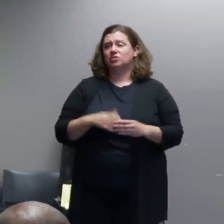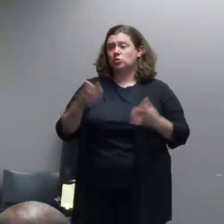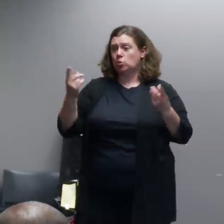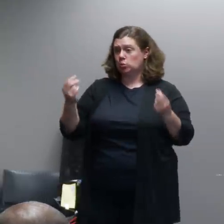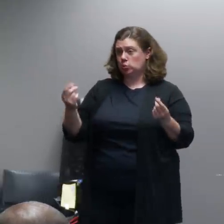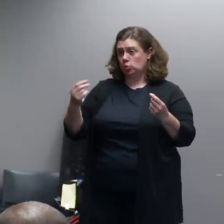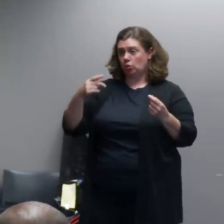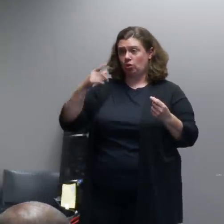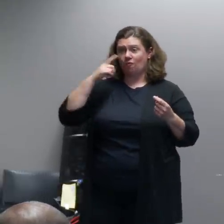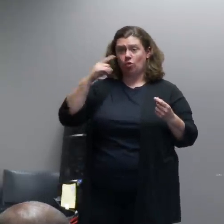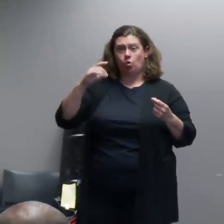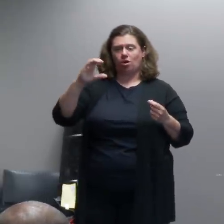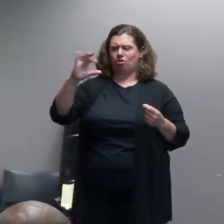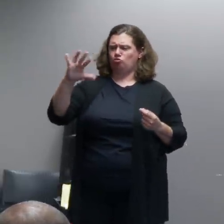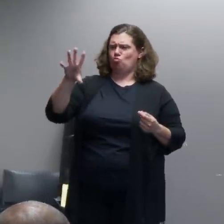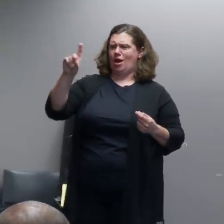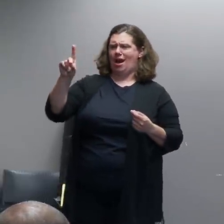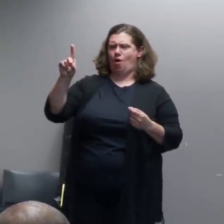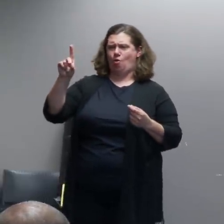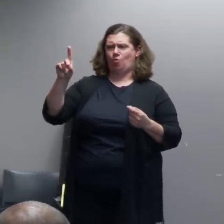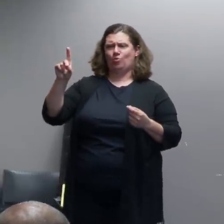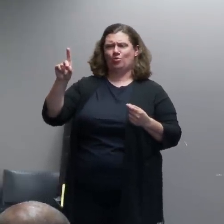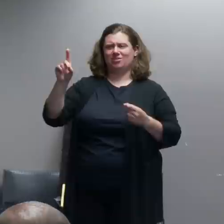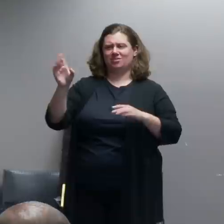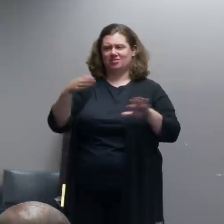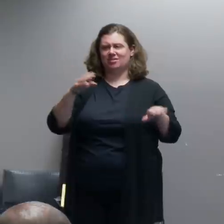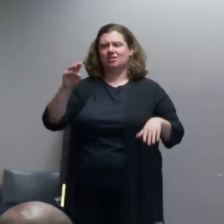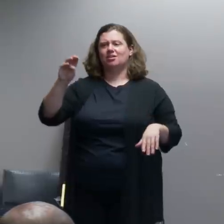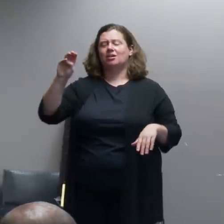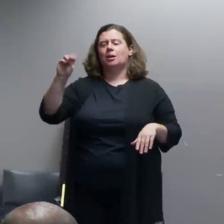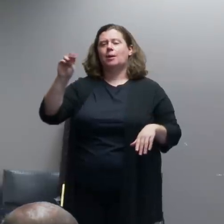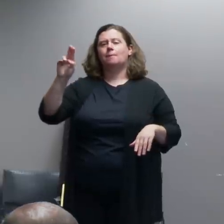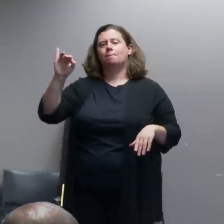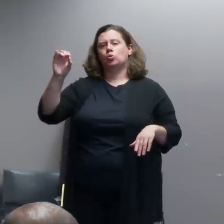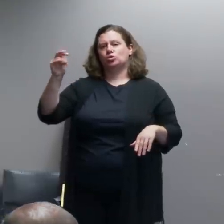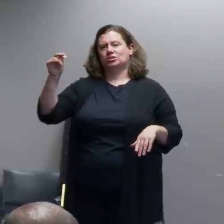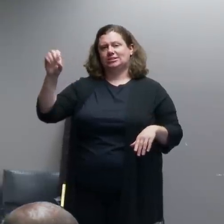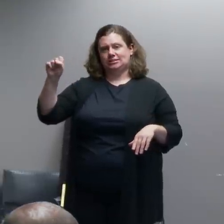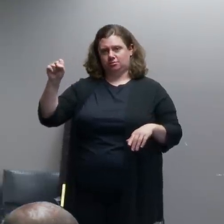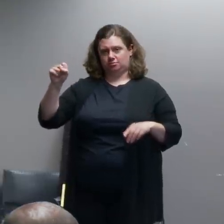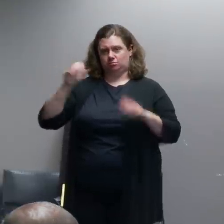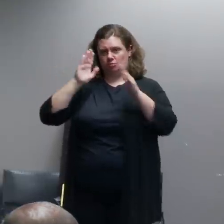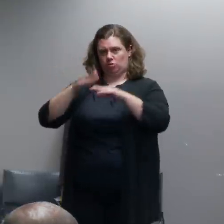I know that there is a very significant conversation happening about